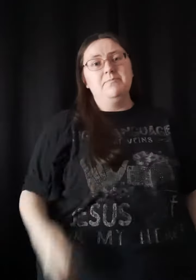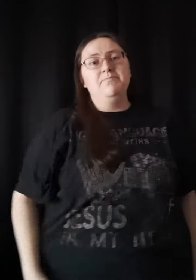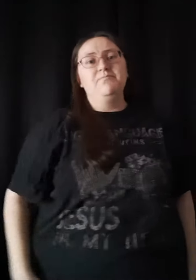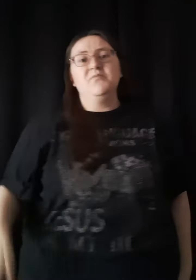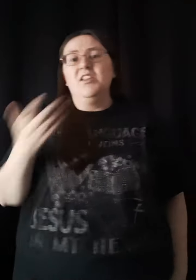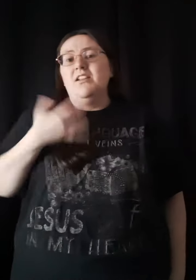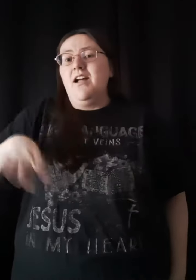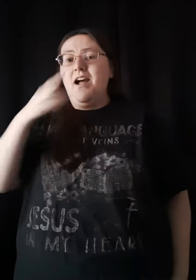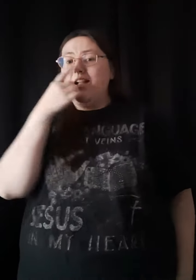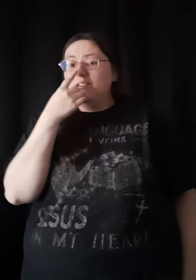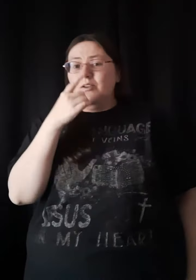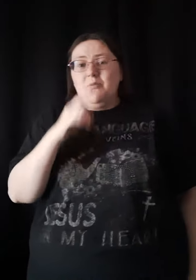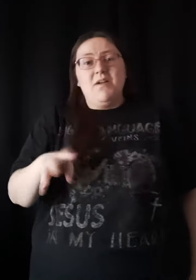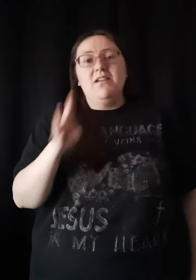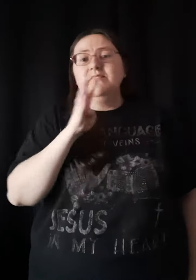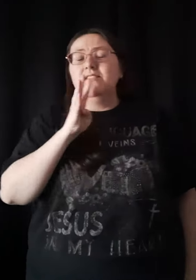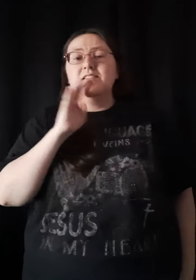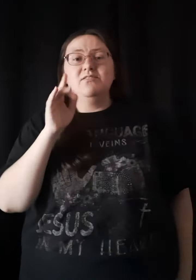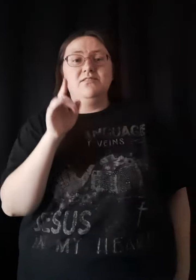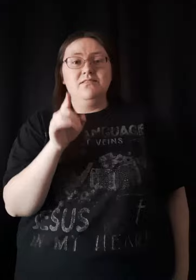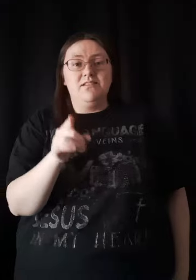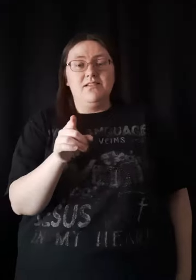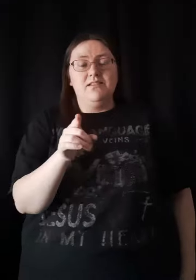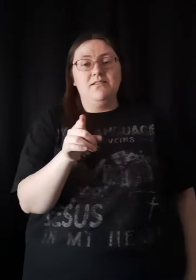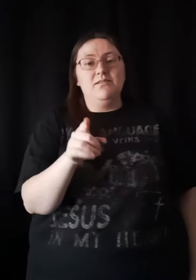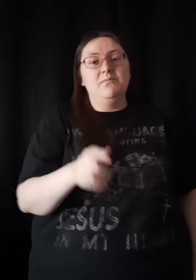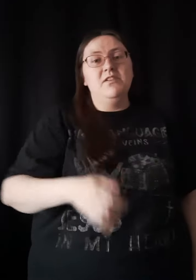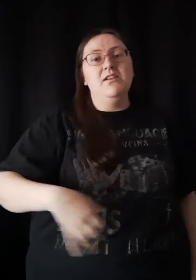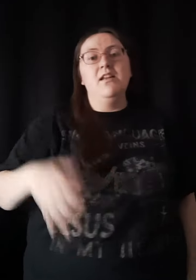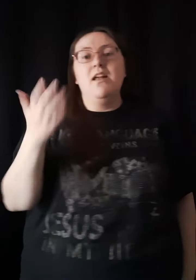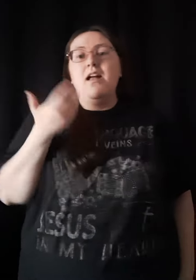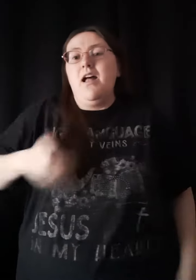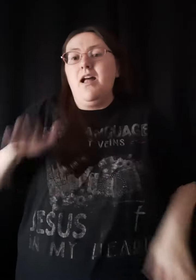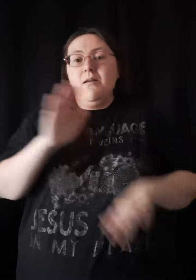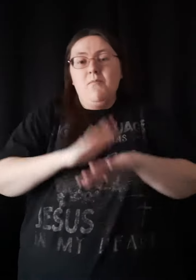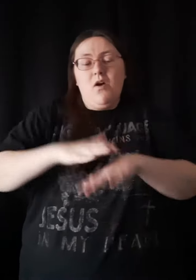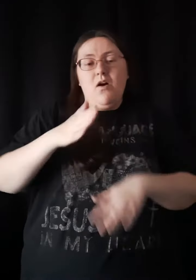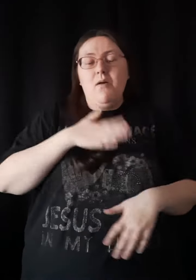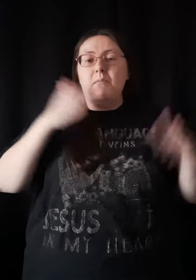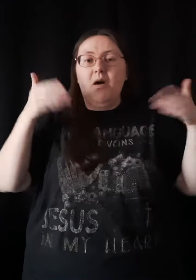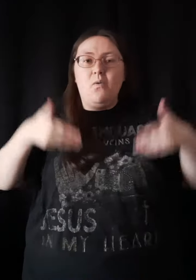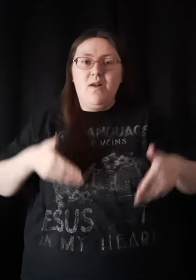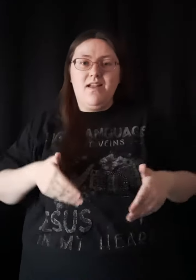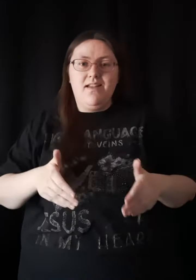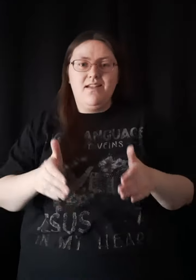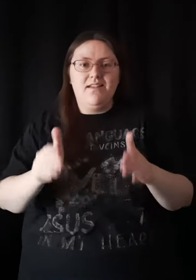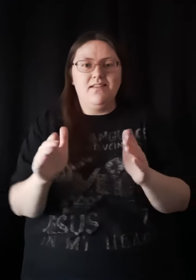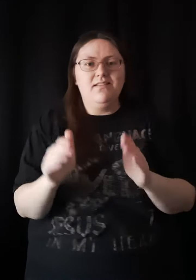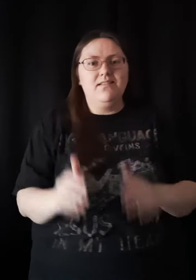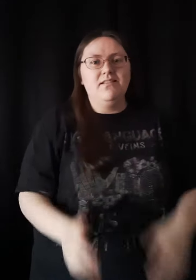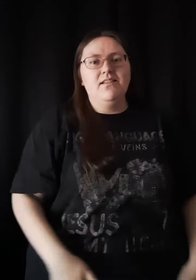I don't mind catching up I'm on my way